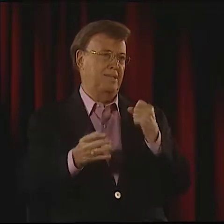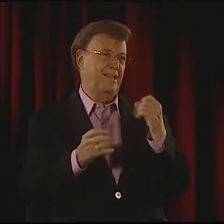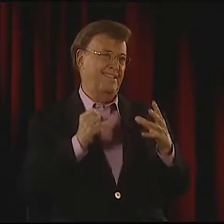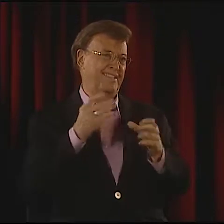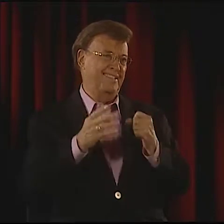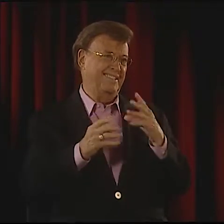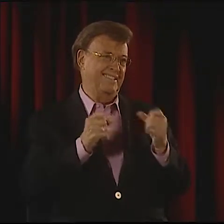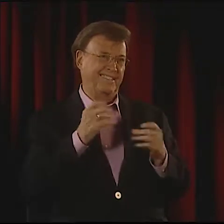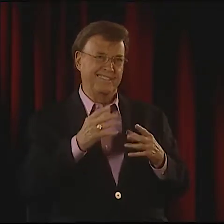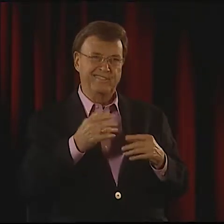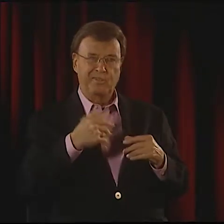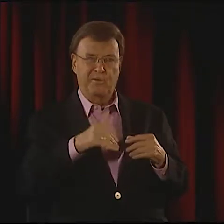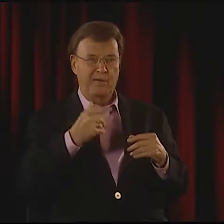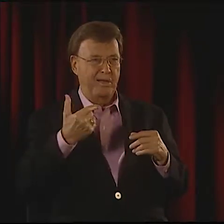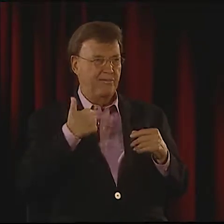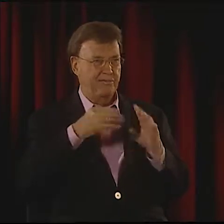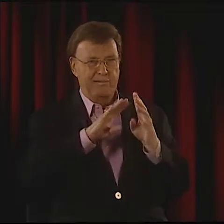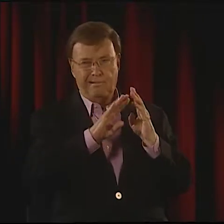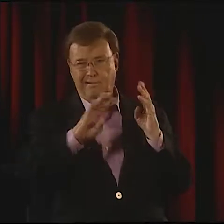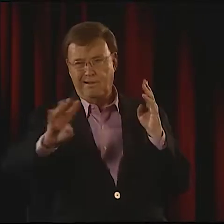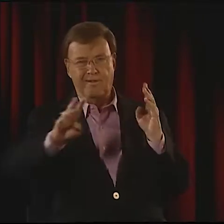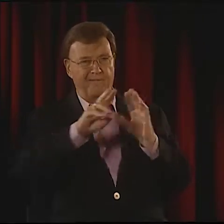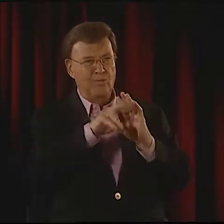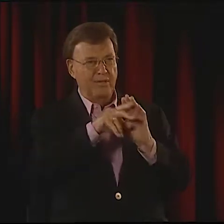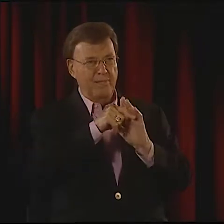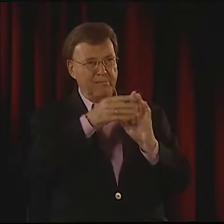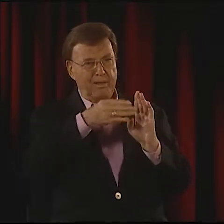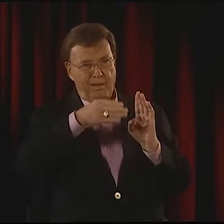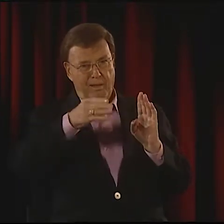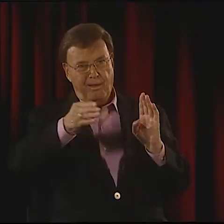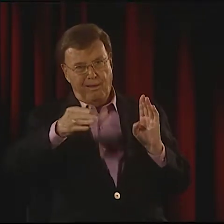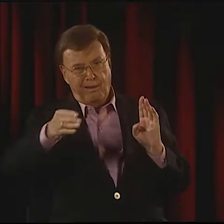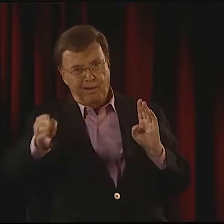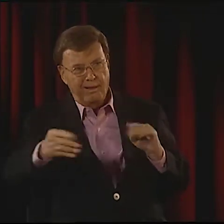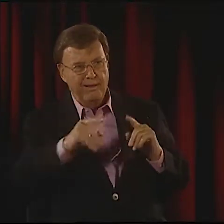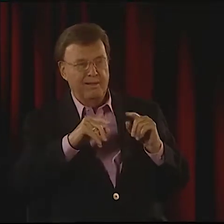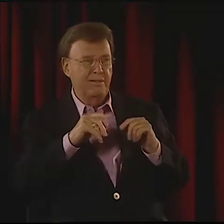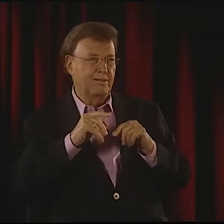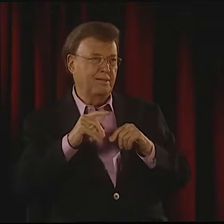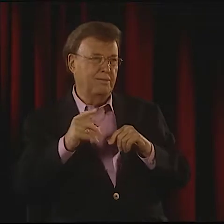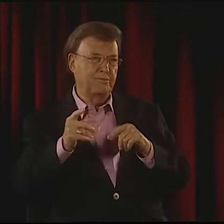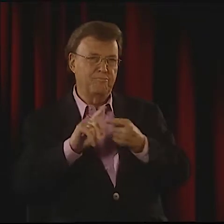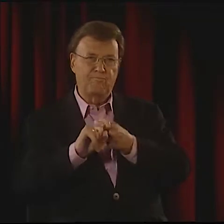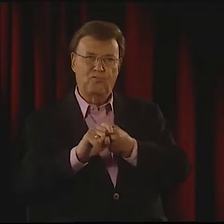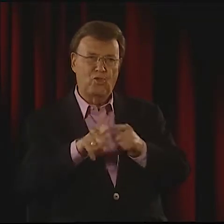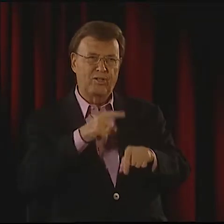ASL IS A REAL, IN-DEPTH LANGUAGE, AND SO I STARTED LOOKING AT MY OWN SIGN LANGUAGE.